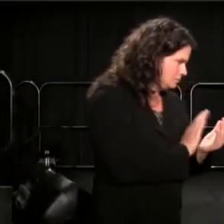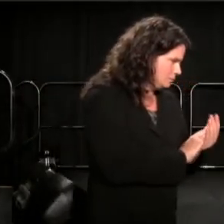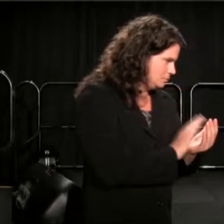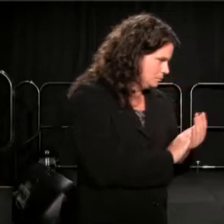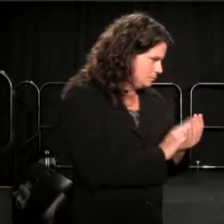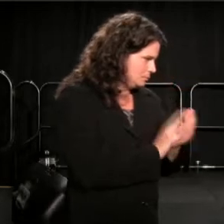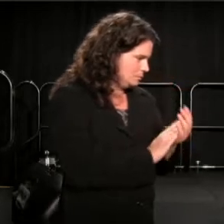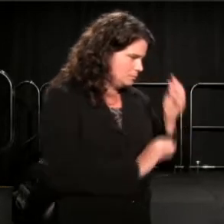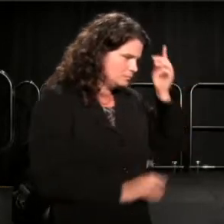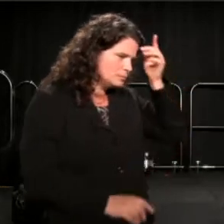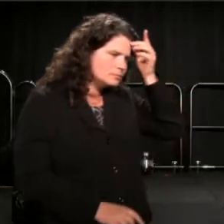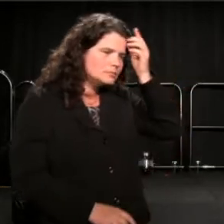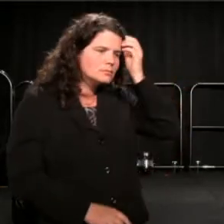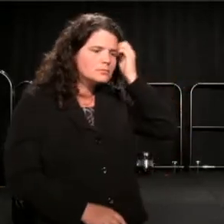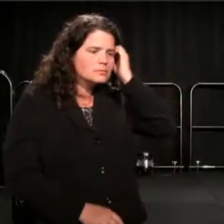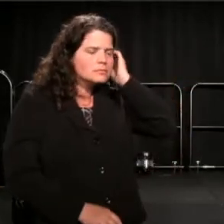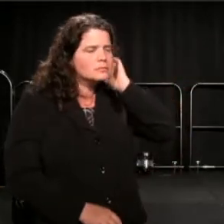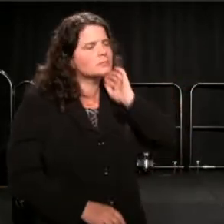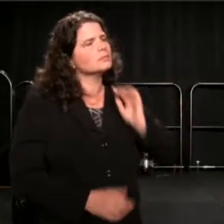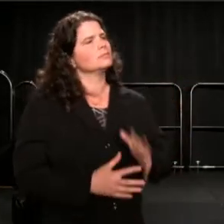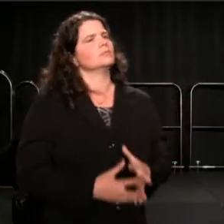(Anna) And, you know, I don't think that guilt helps us.